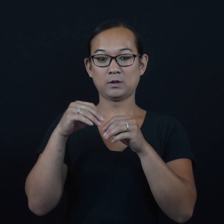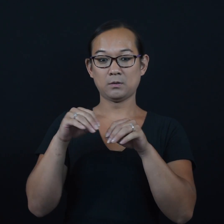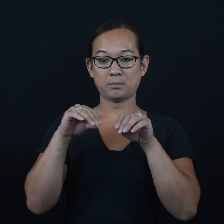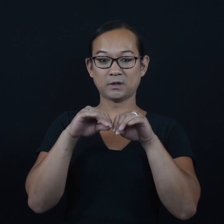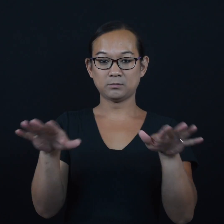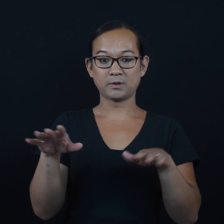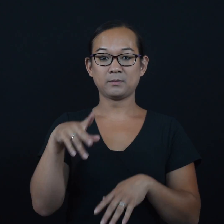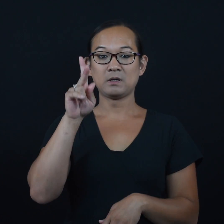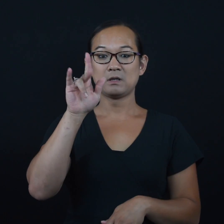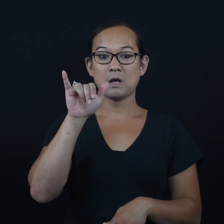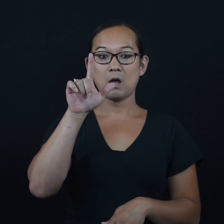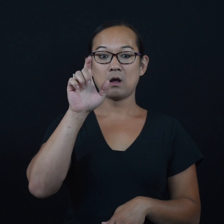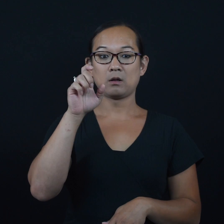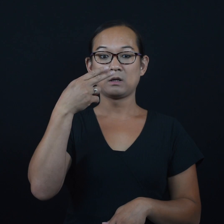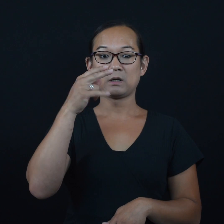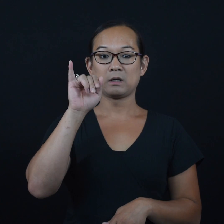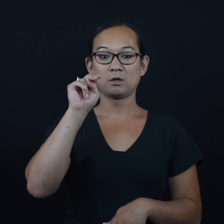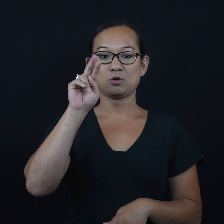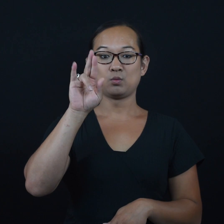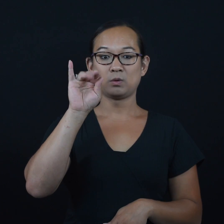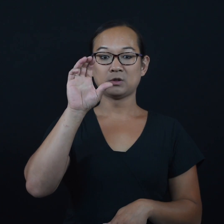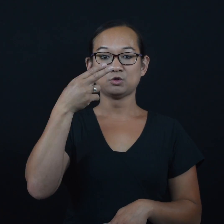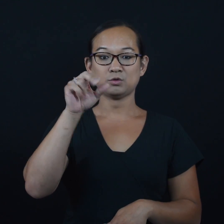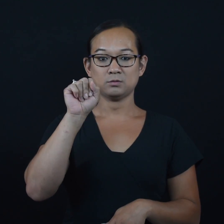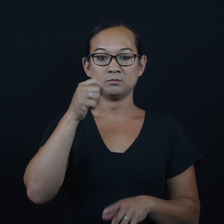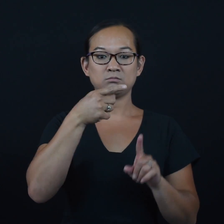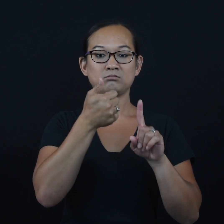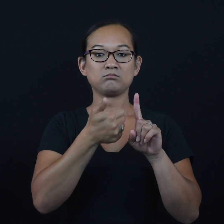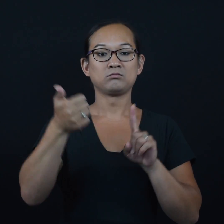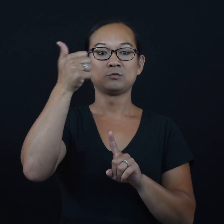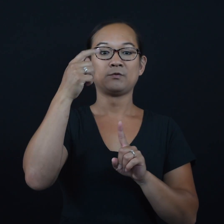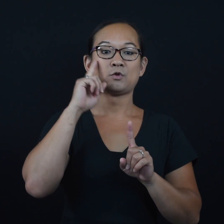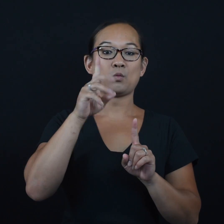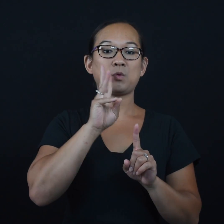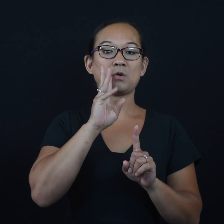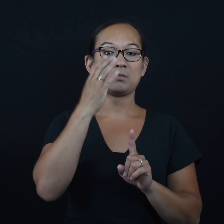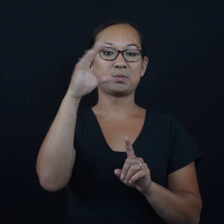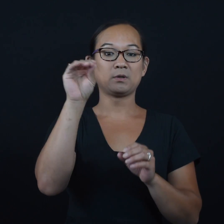Early in the pandemic, Kyle Hinrichs, superintendent for the water utility in